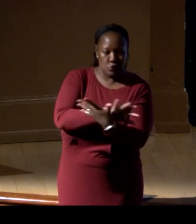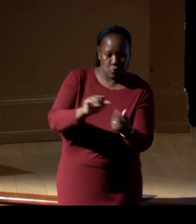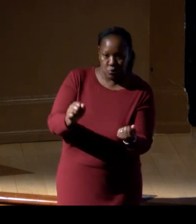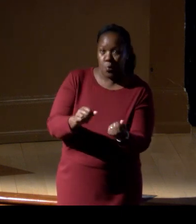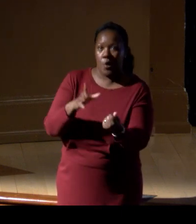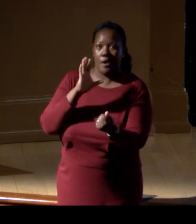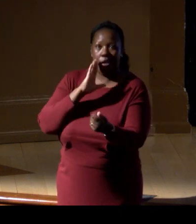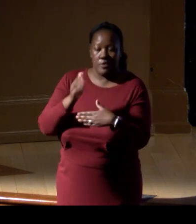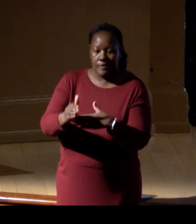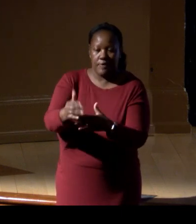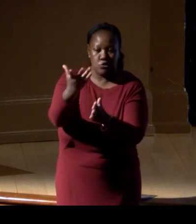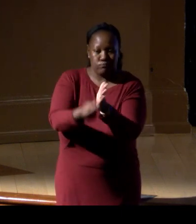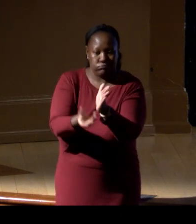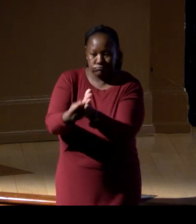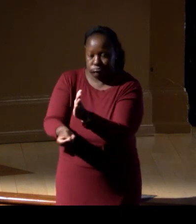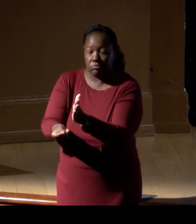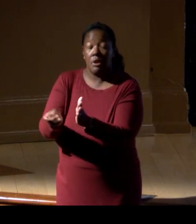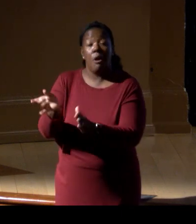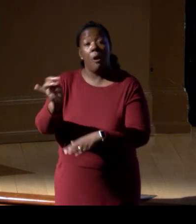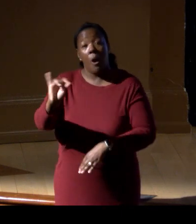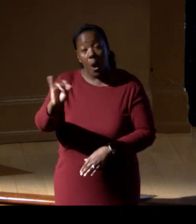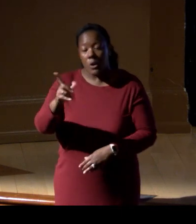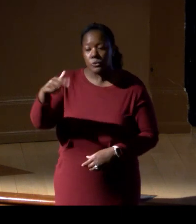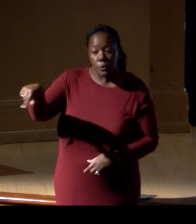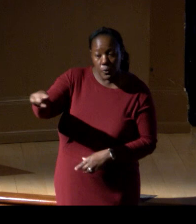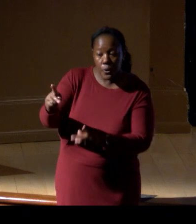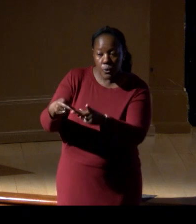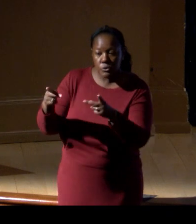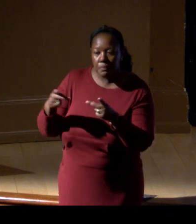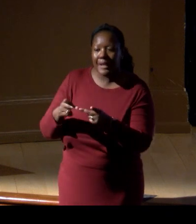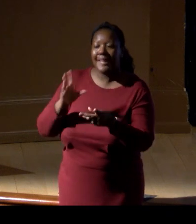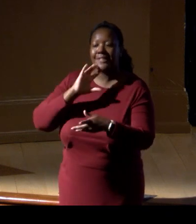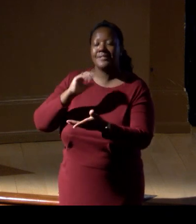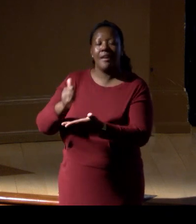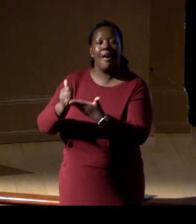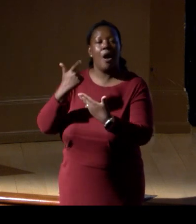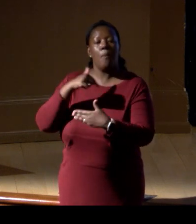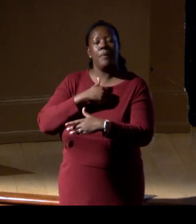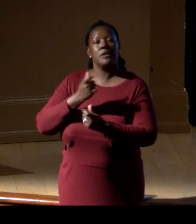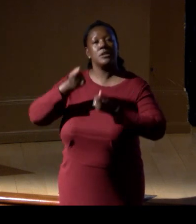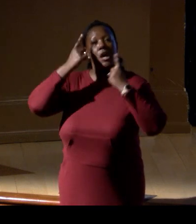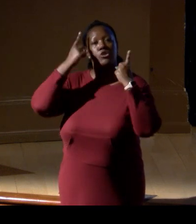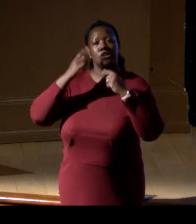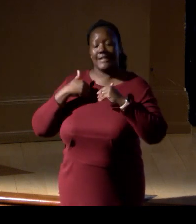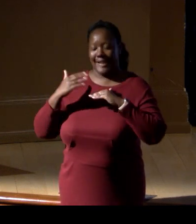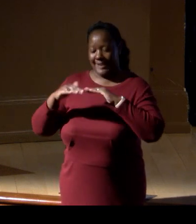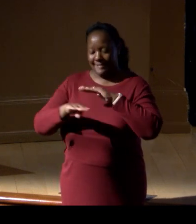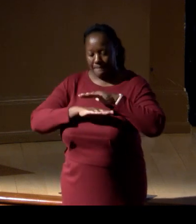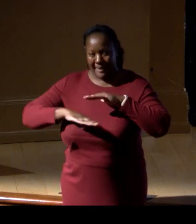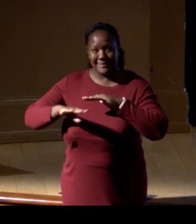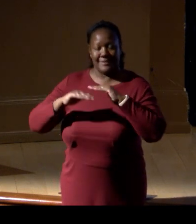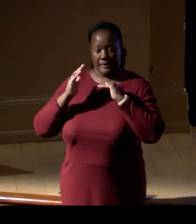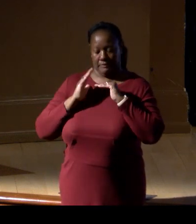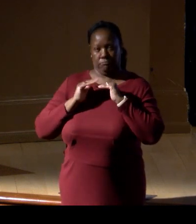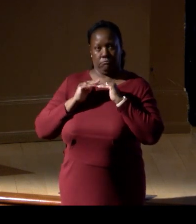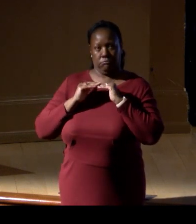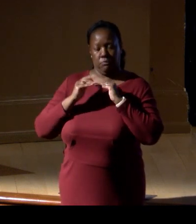But also these places give us a blueprint. They give us still a baseline now